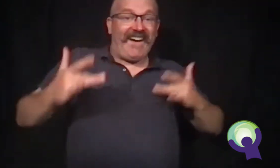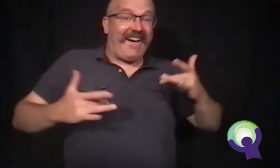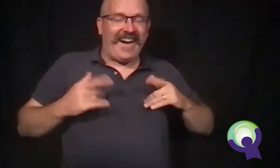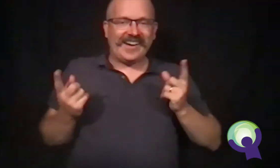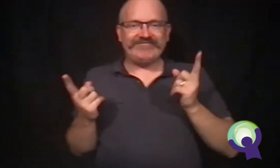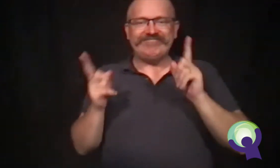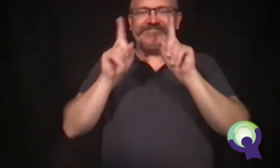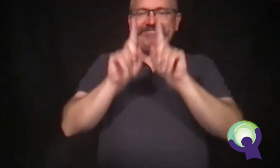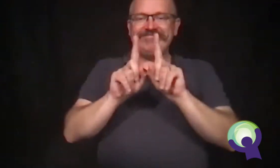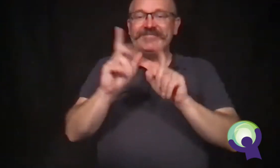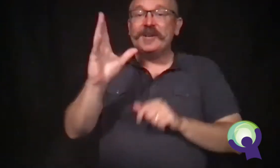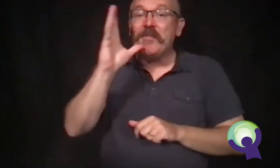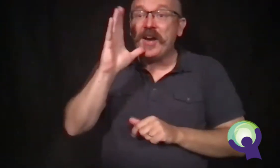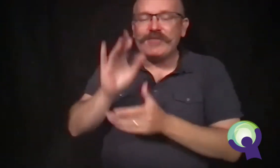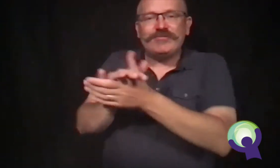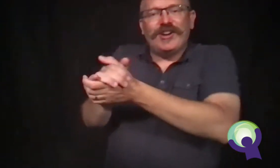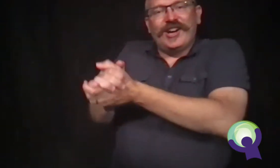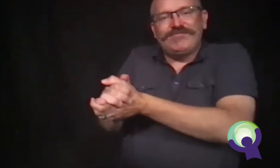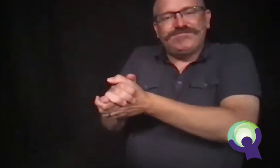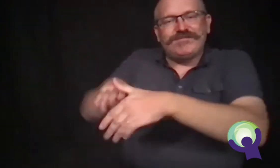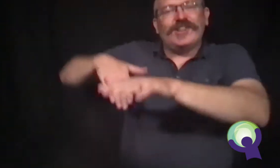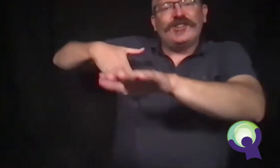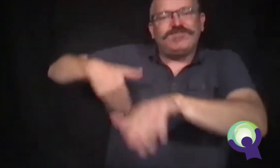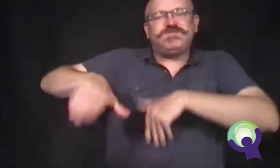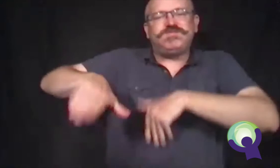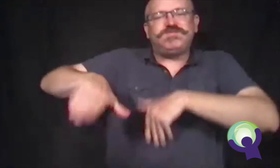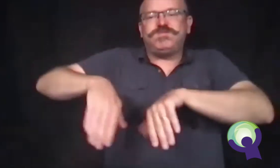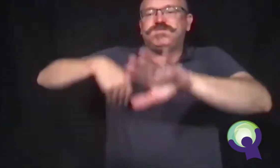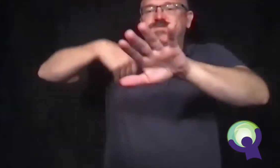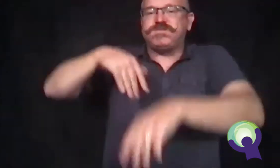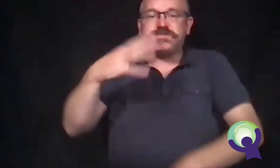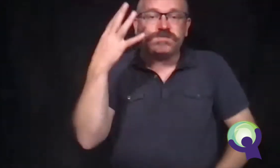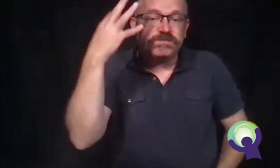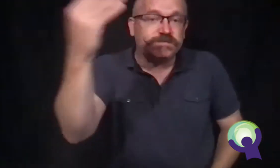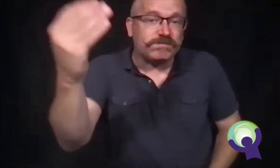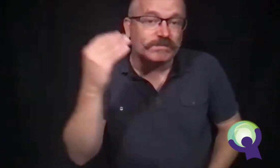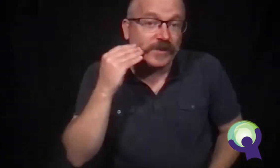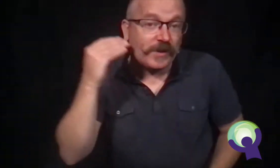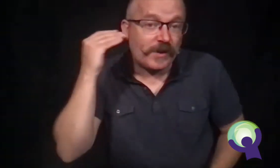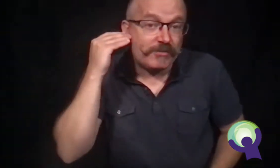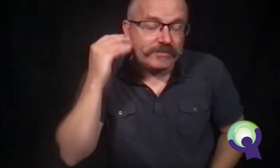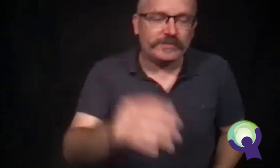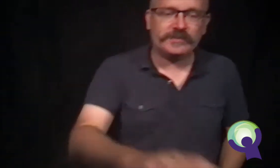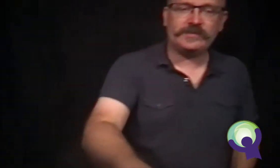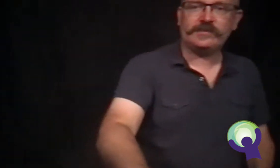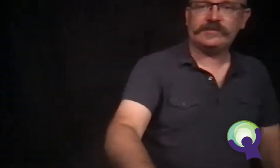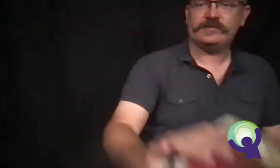He tucked the books under his arm and took his mother's hand. Together, they walked home.